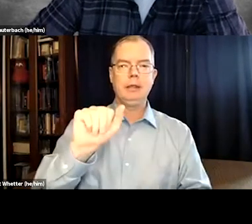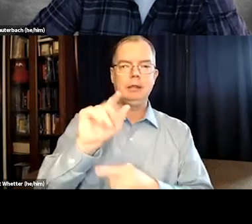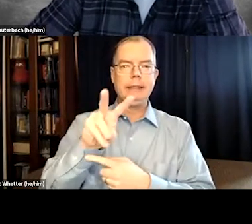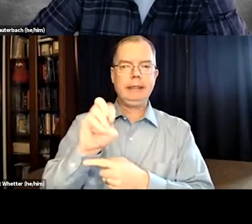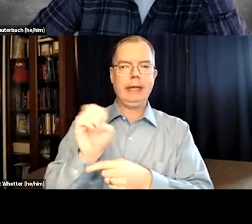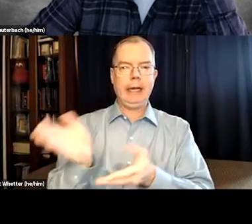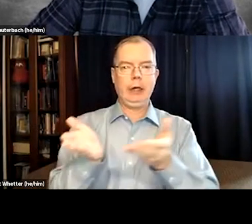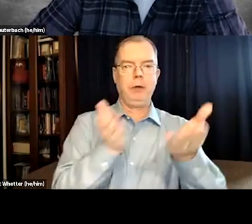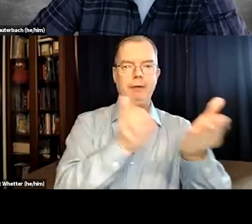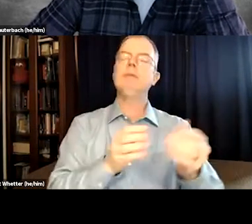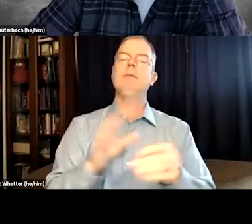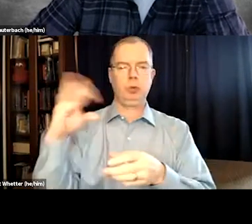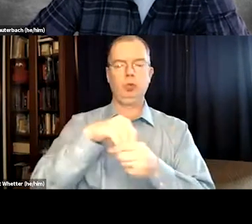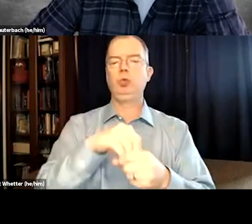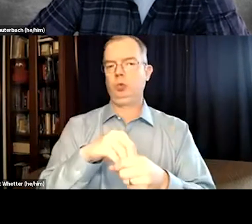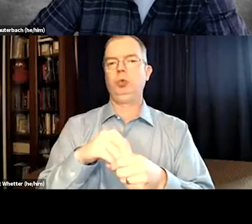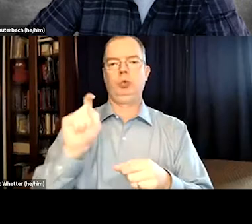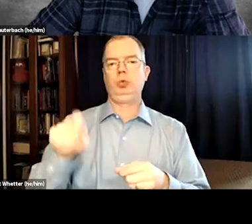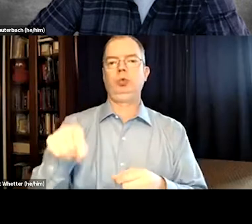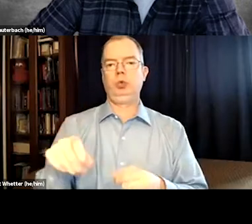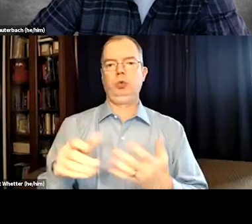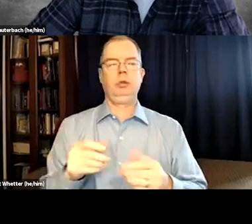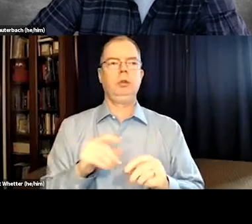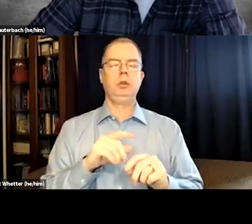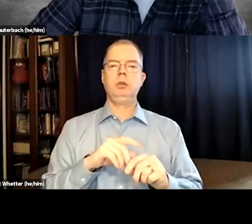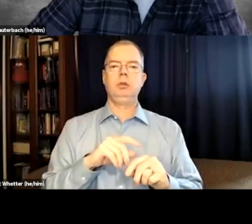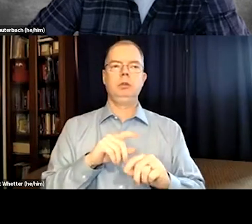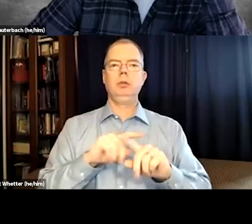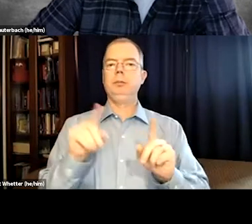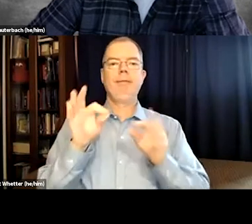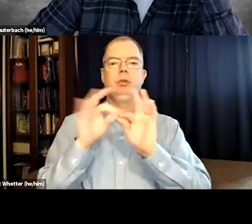If it carries the narration, you should include that.